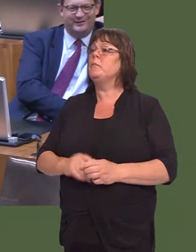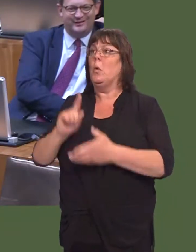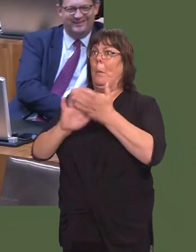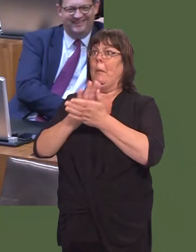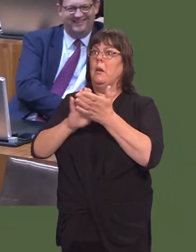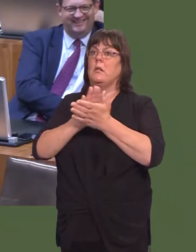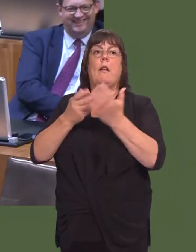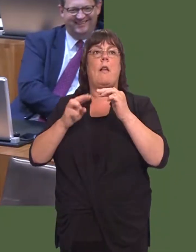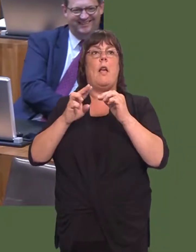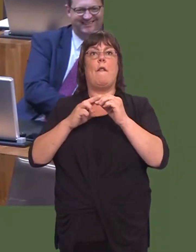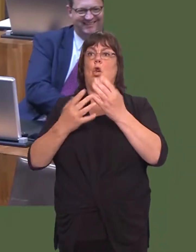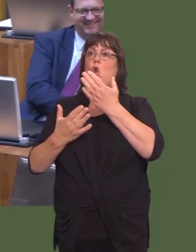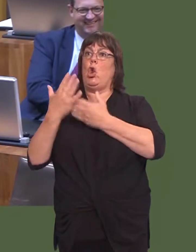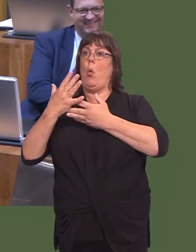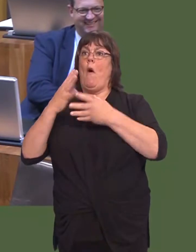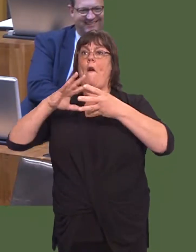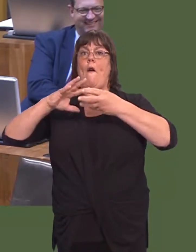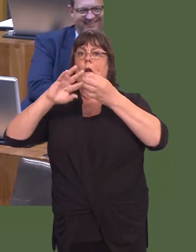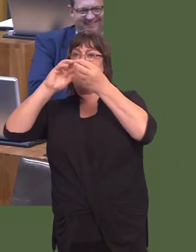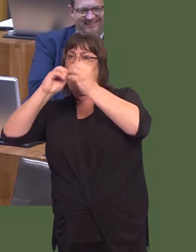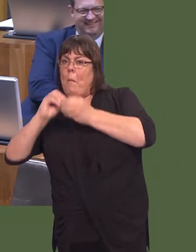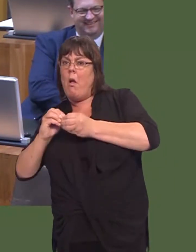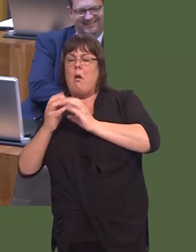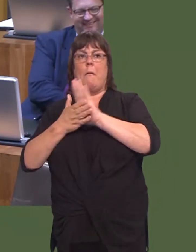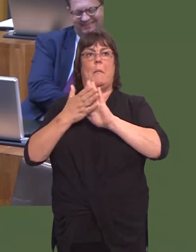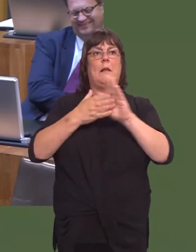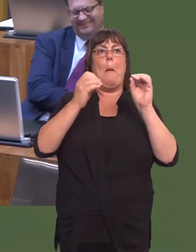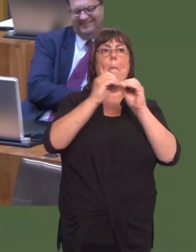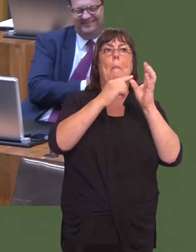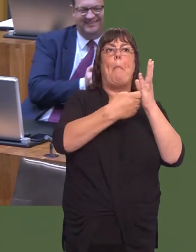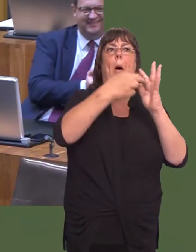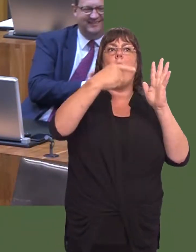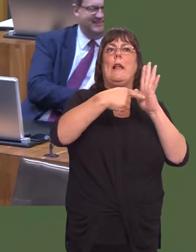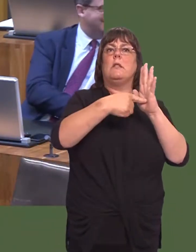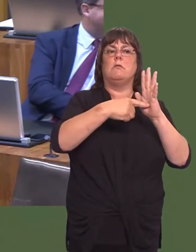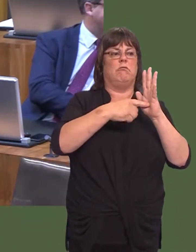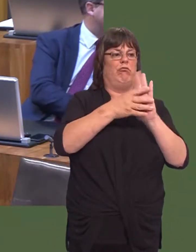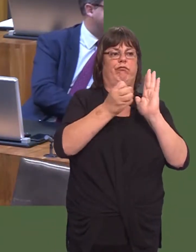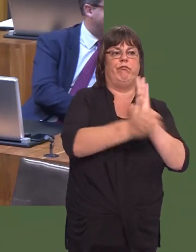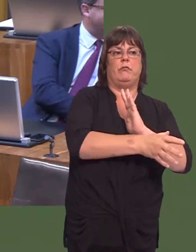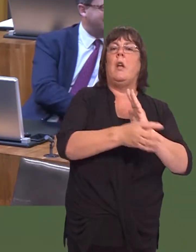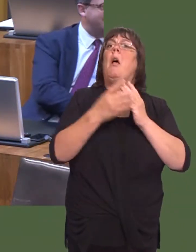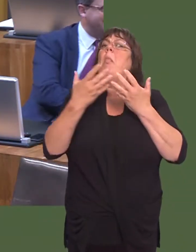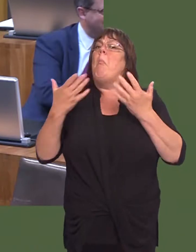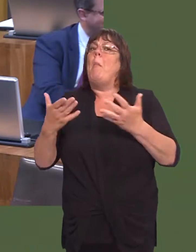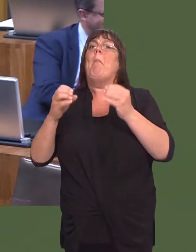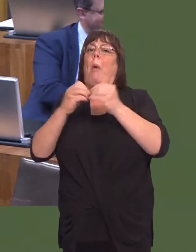If there is a new formula in place, that is the end of Barnett, at that point. Of course, in the short term Barnett would remain because thereís nothing else in place